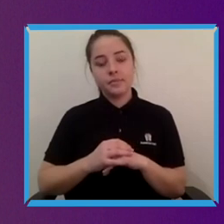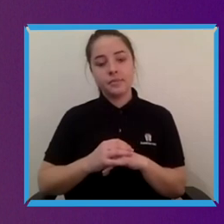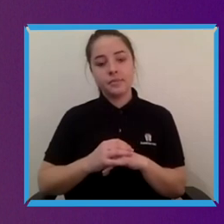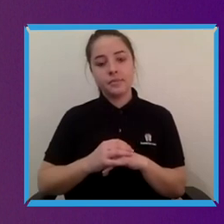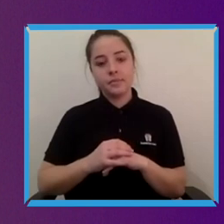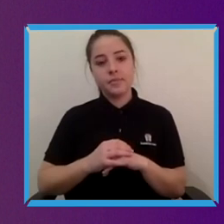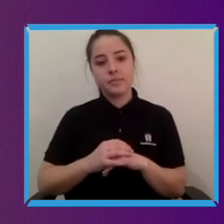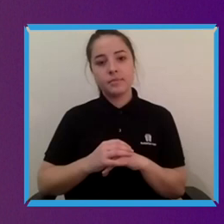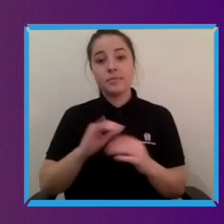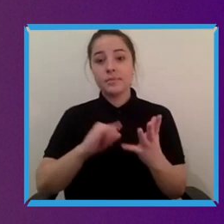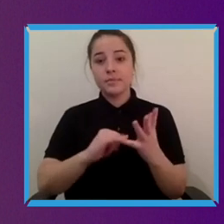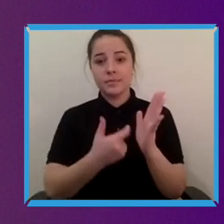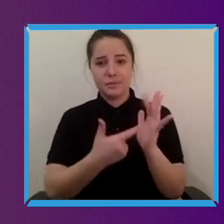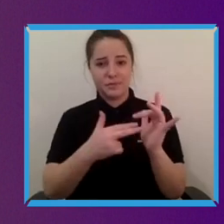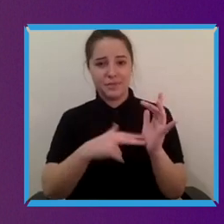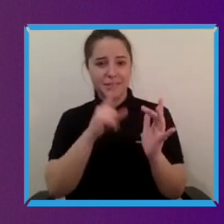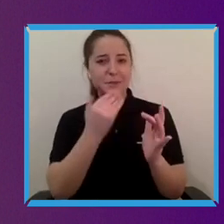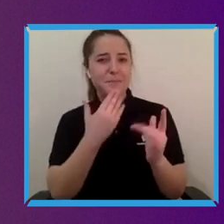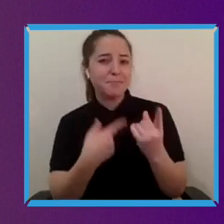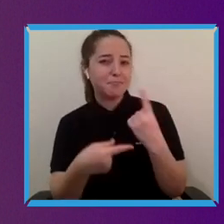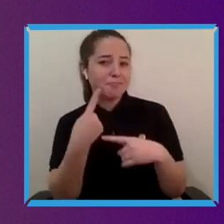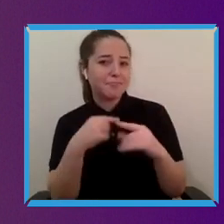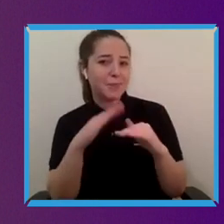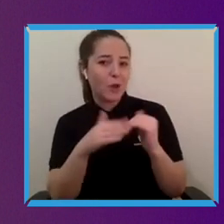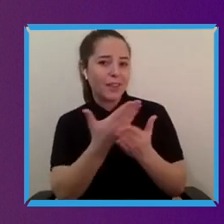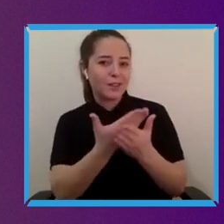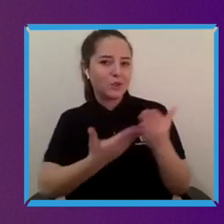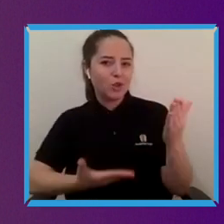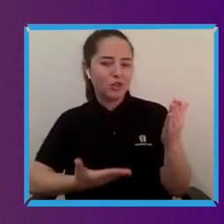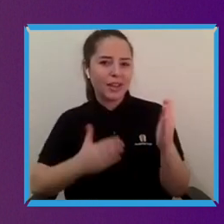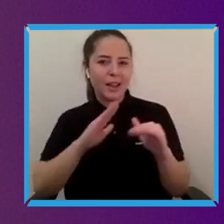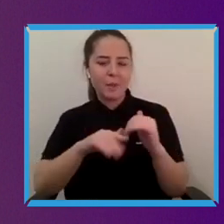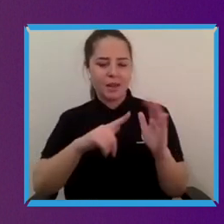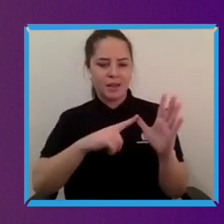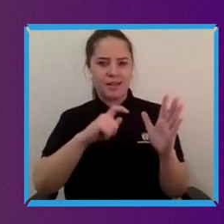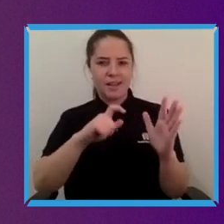and Accomable being